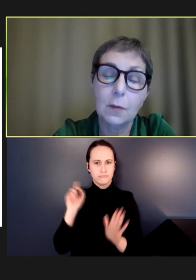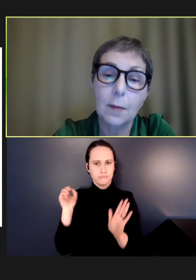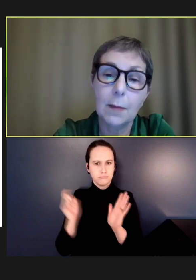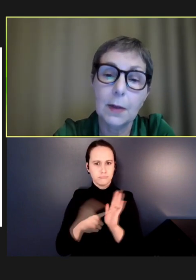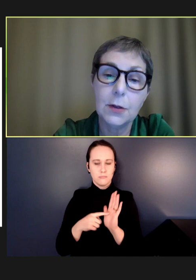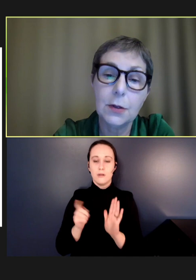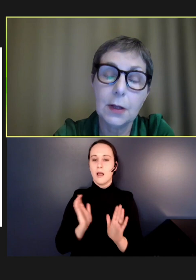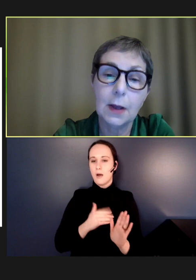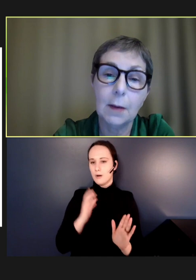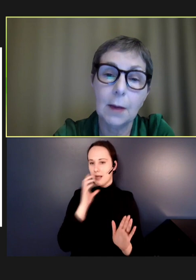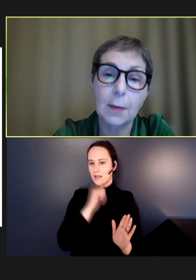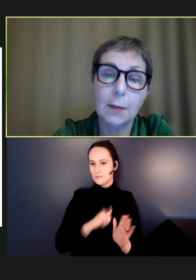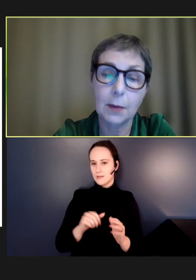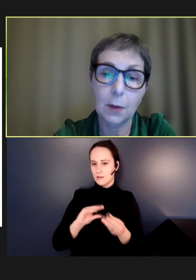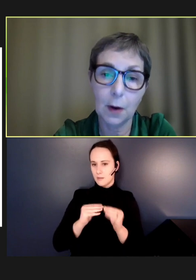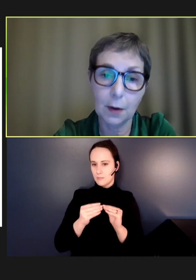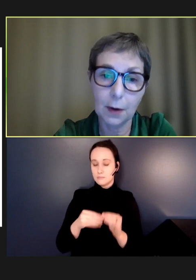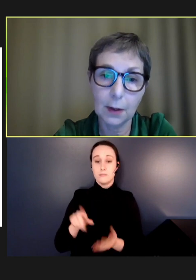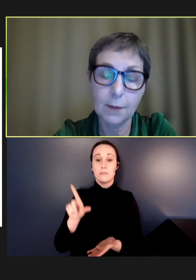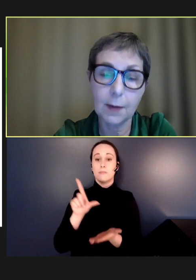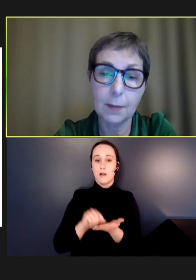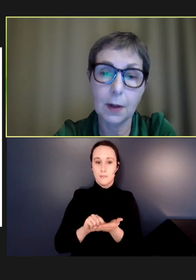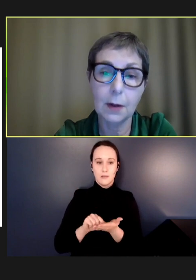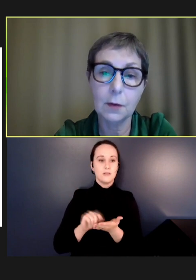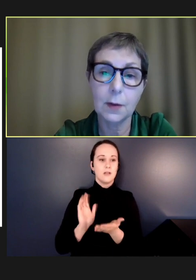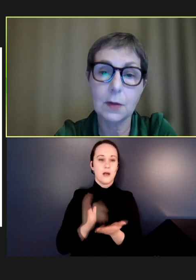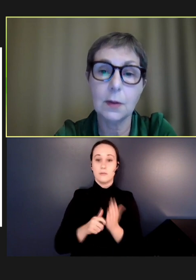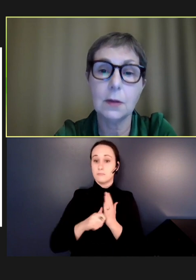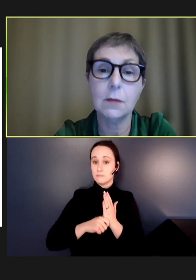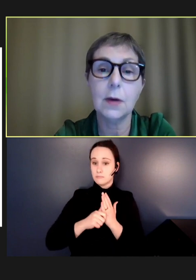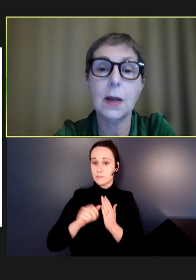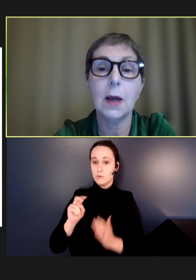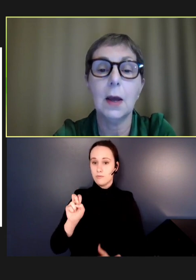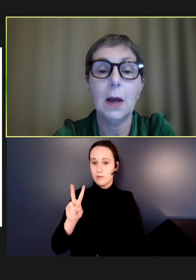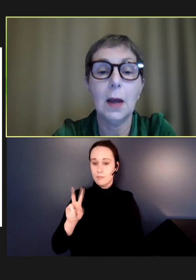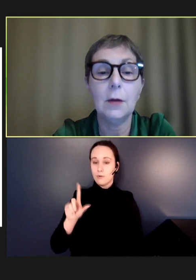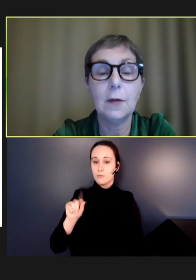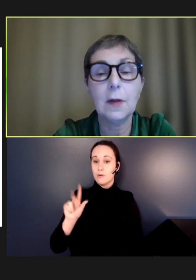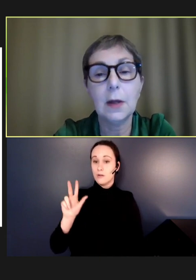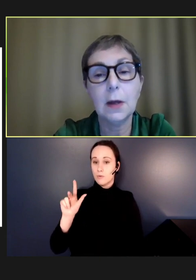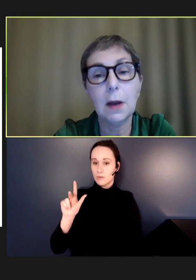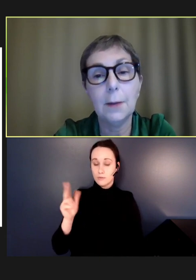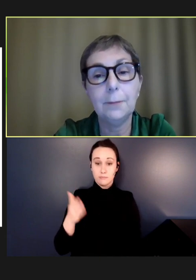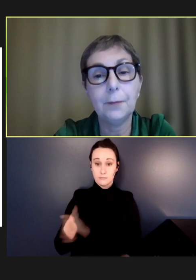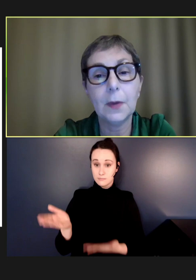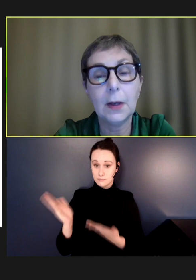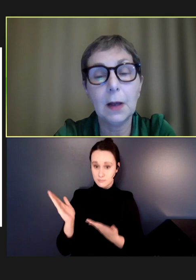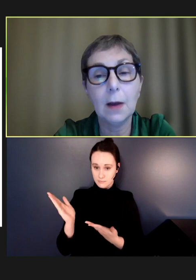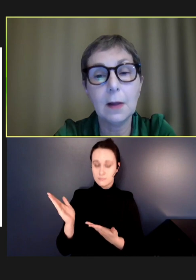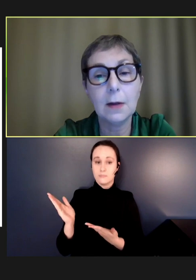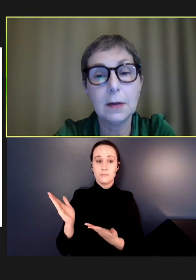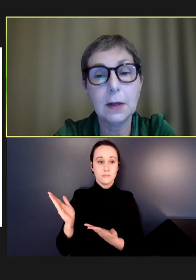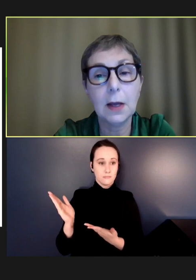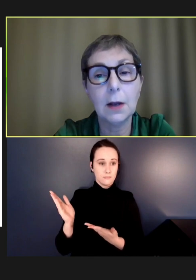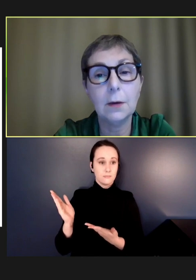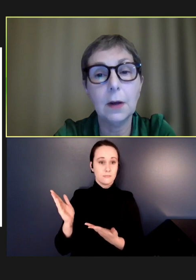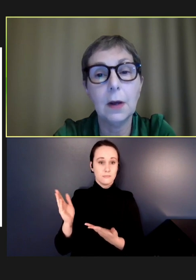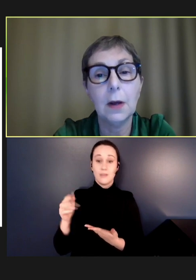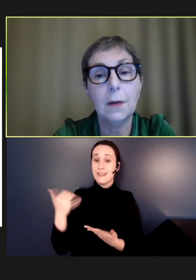were published in the MMWR in November 2023. And you see in -- highlighted in yellow, the